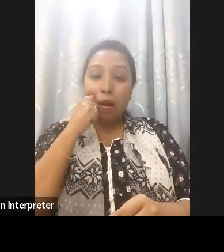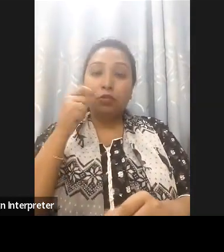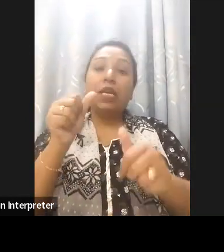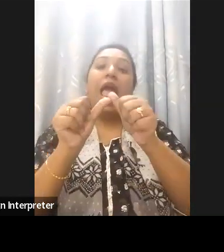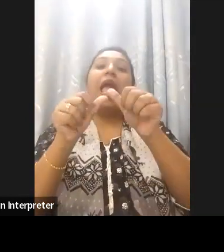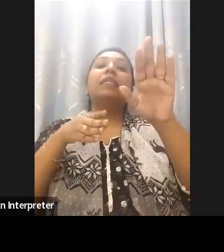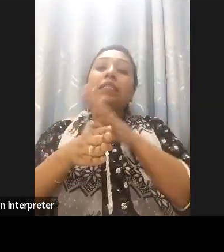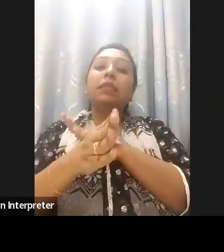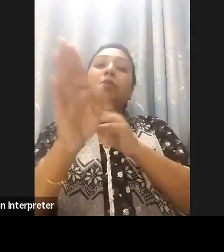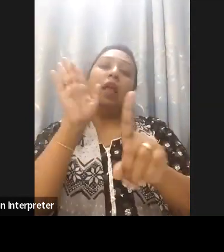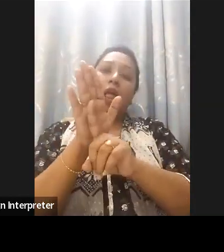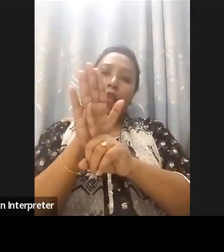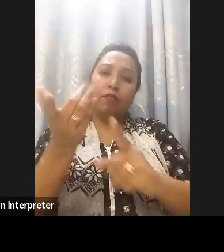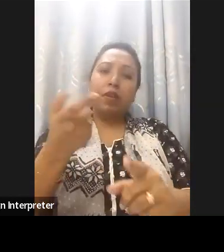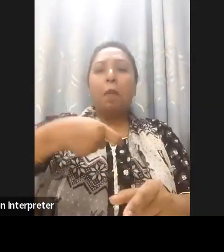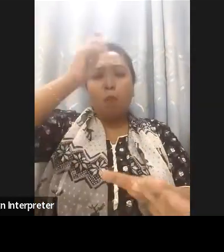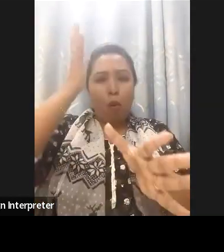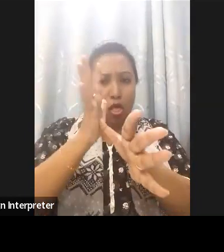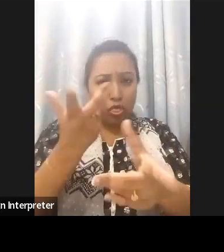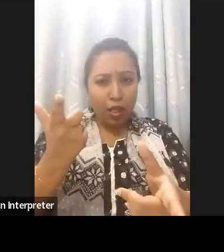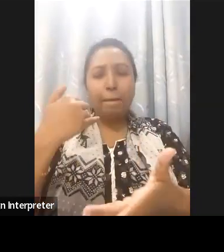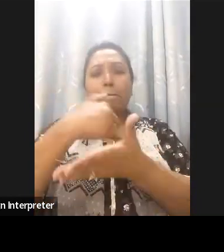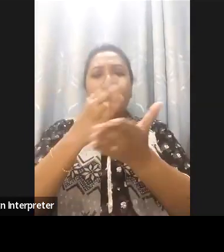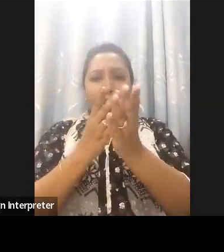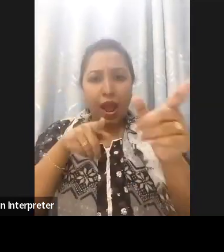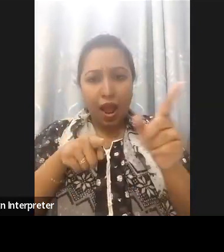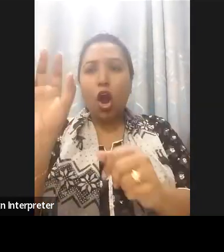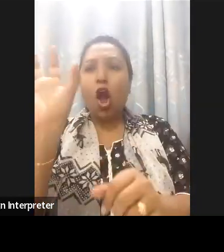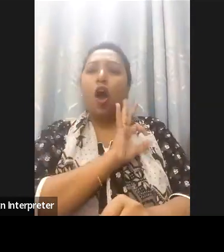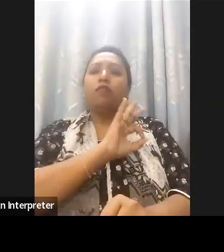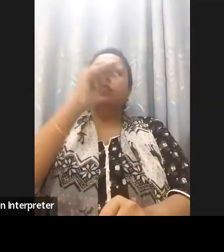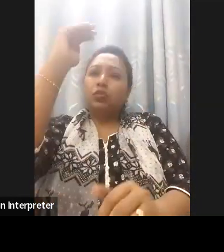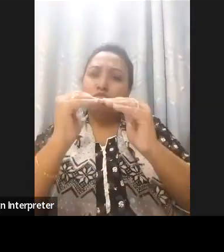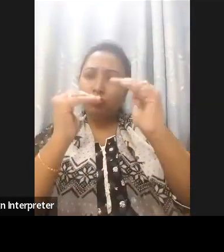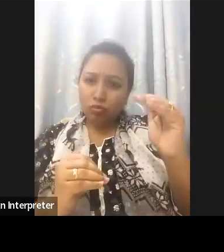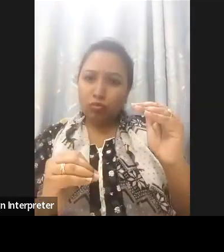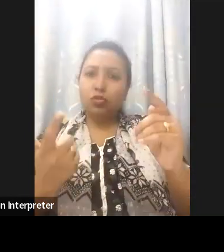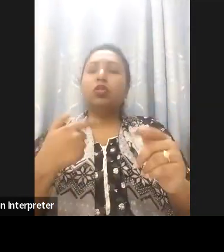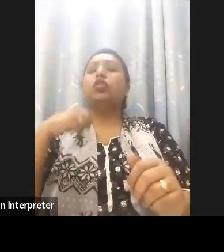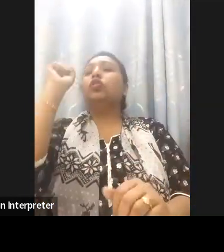is doing an effort on inclusion of course the ministry is in charge of Social Development of